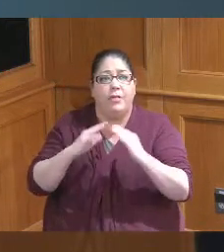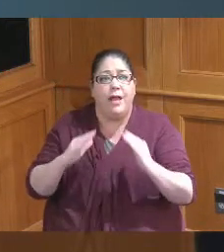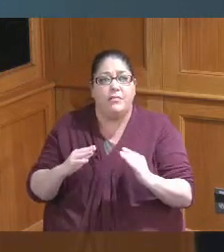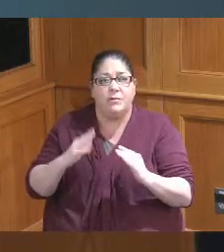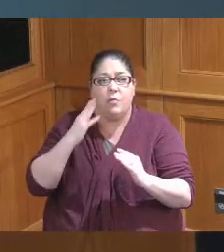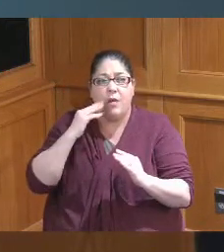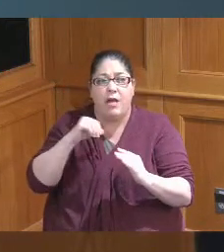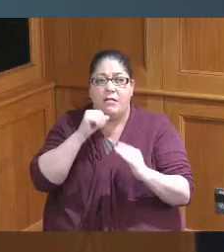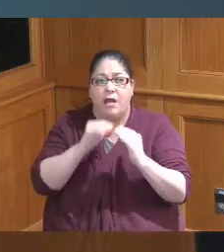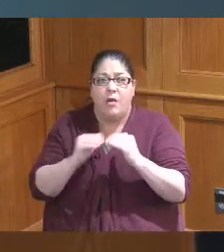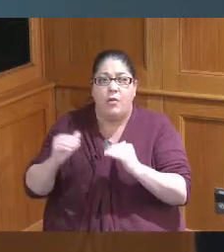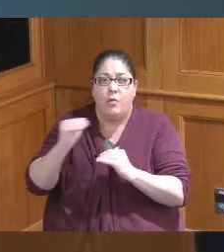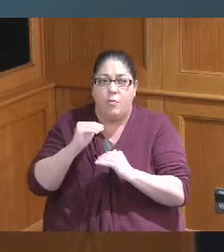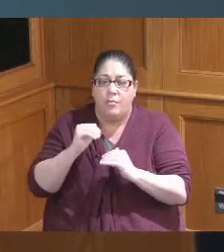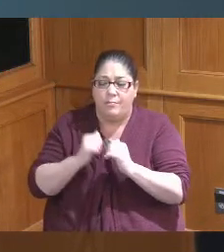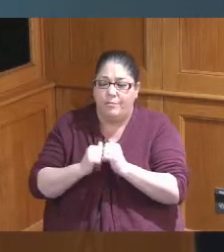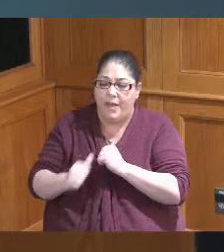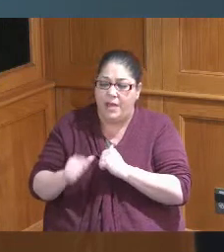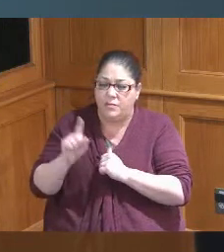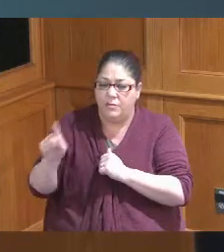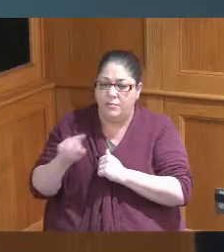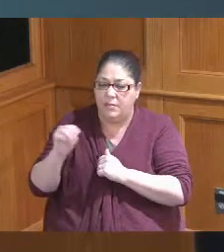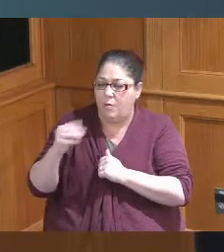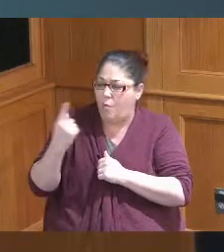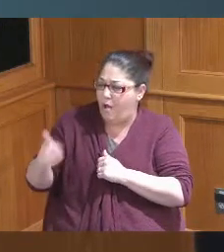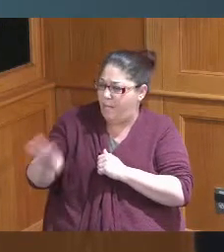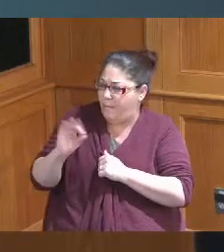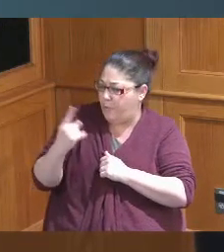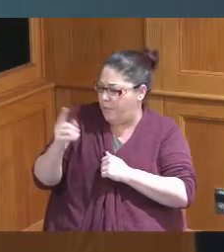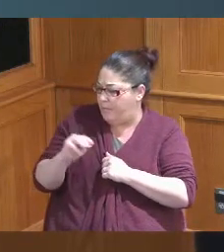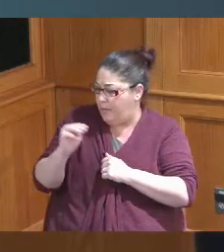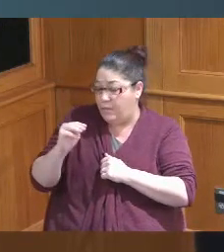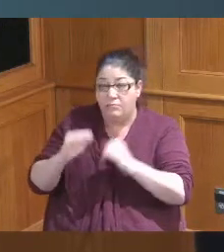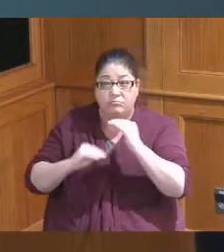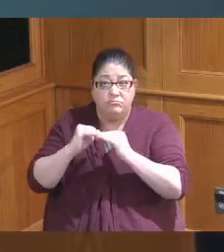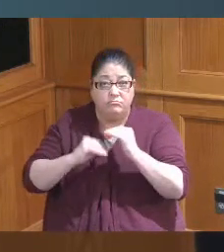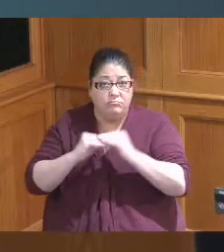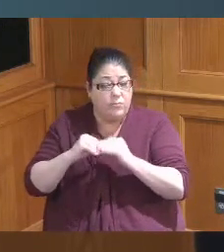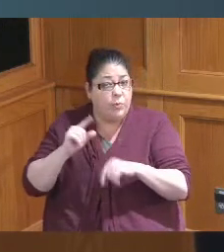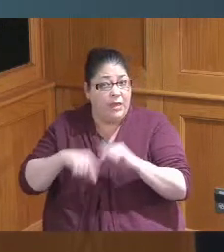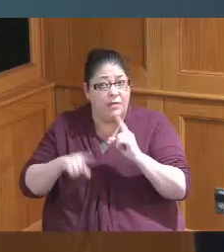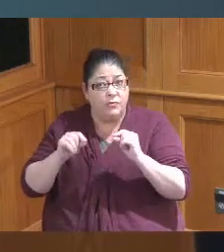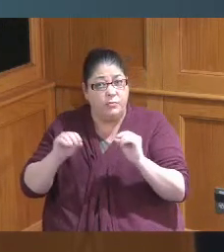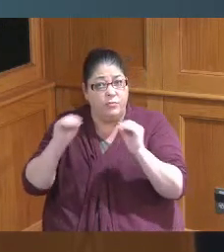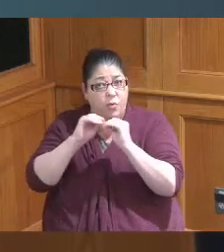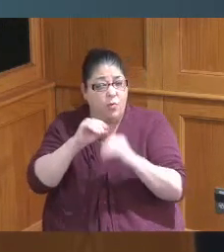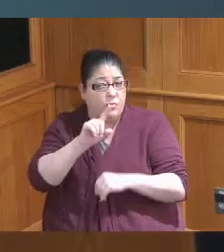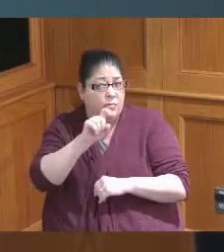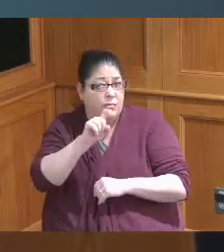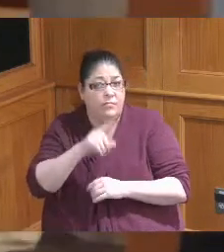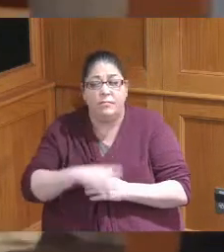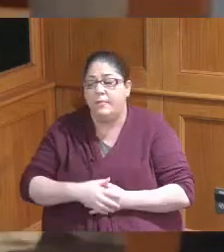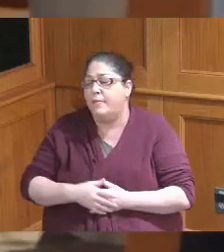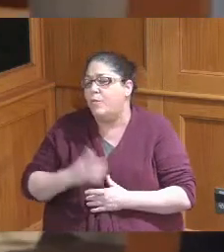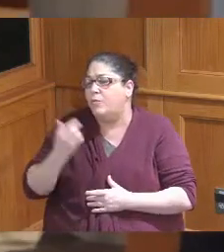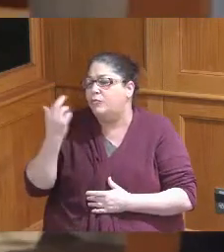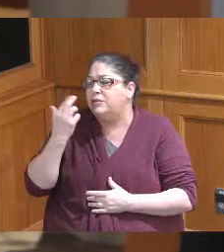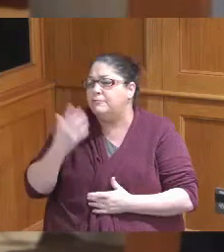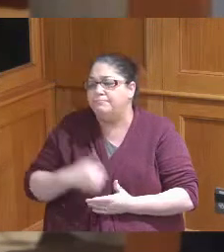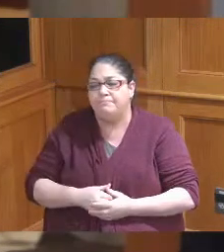above a million dollars why a million was that all we could do or what was the rationale no that that